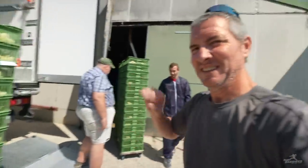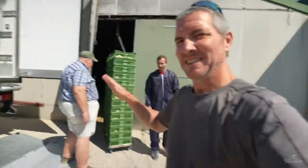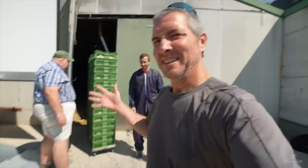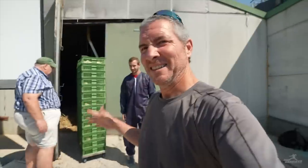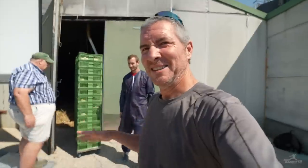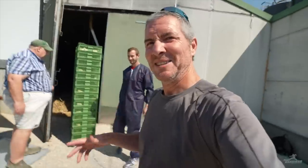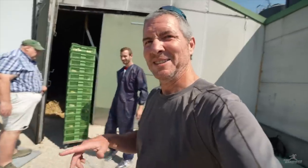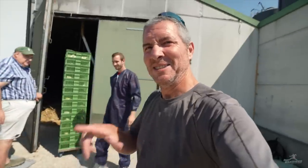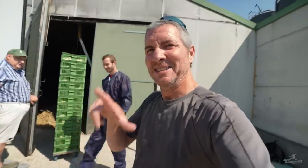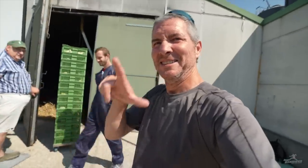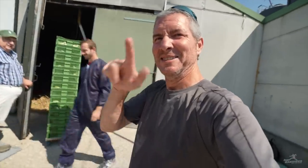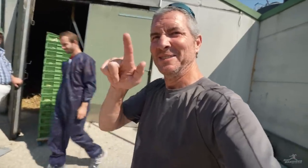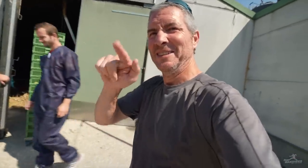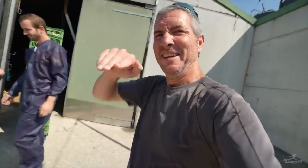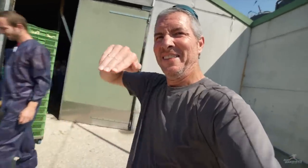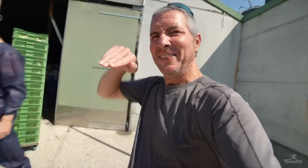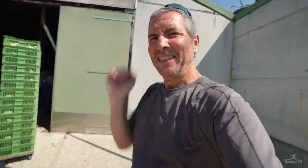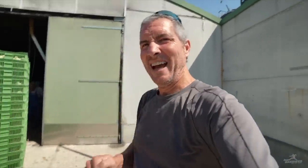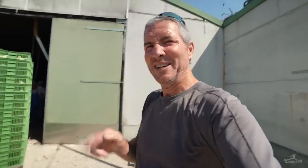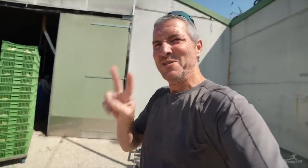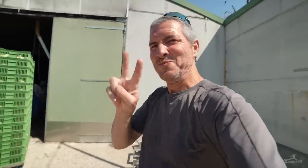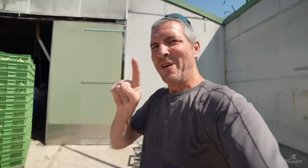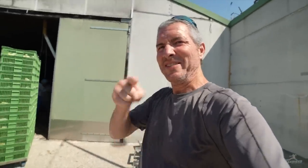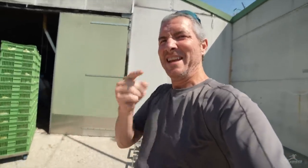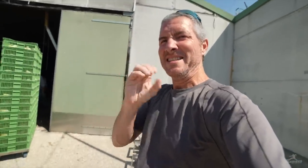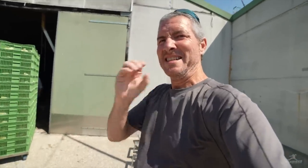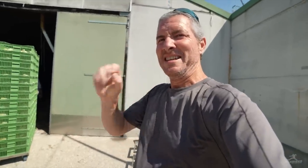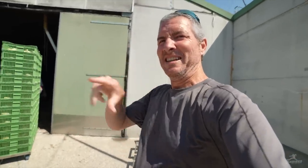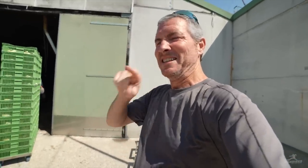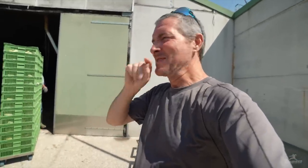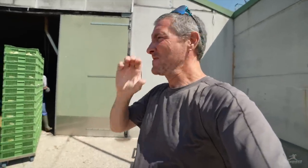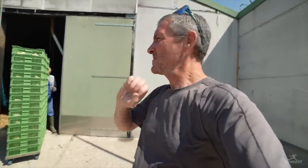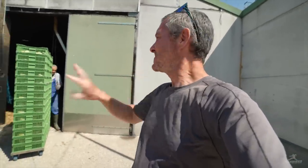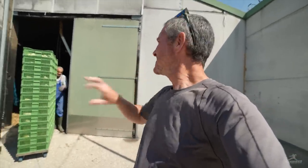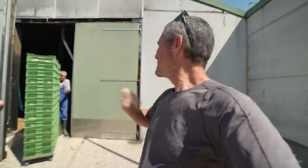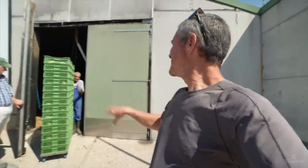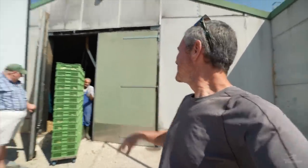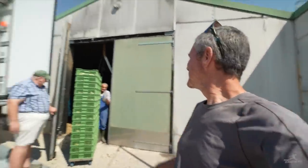Just wow. 21,000 baby chicks.